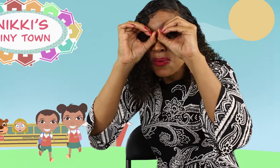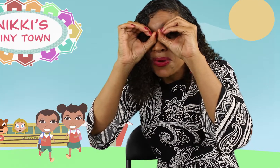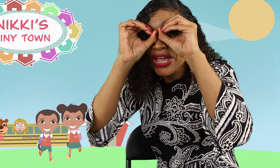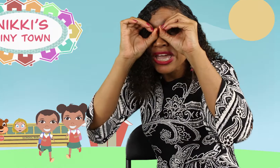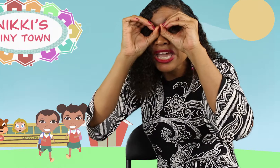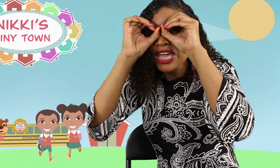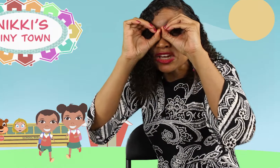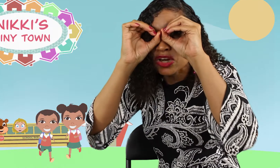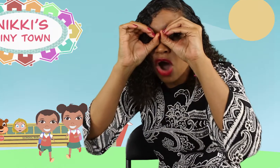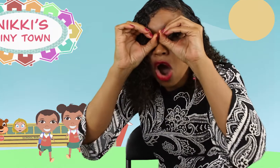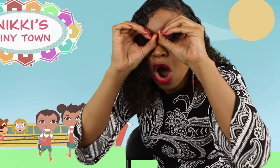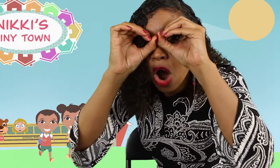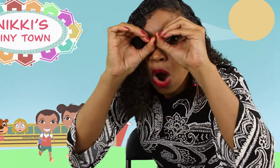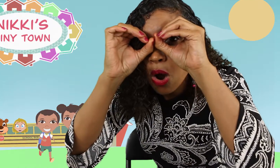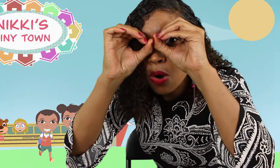Here we go!